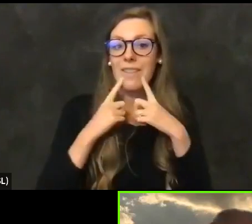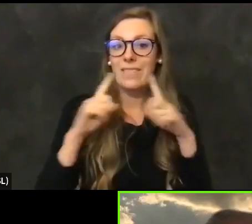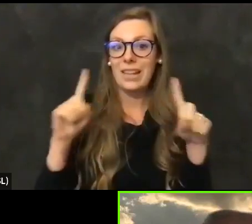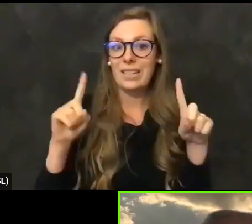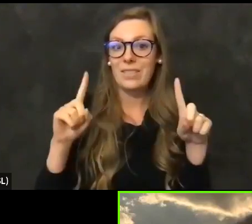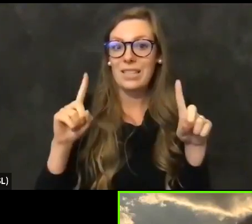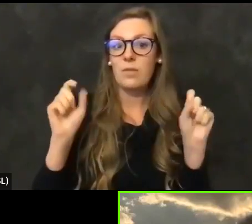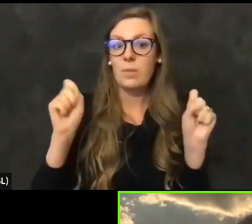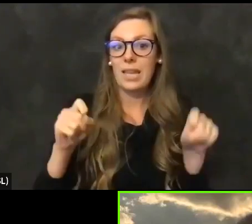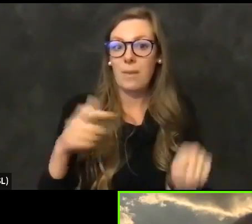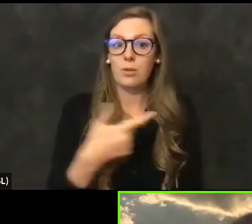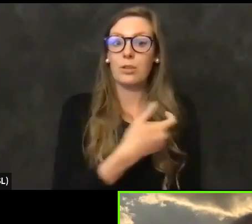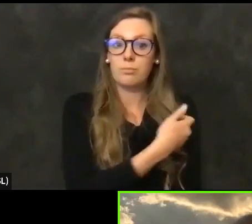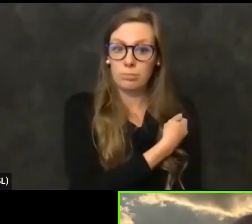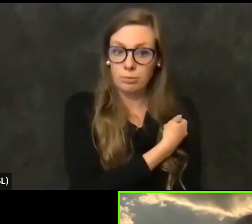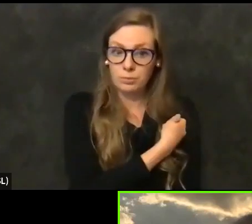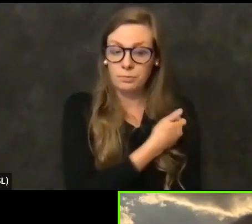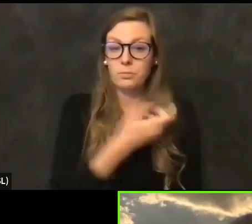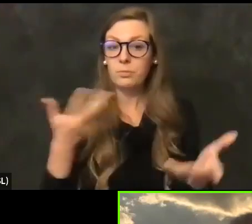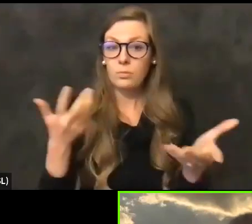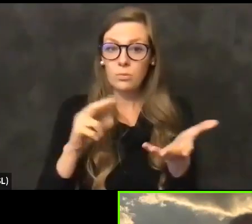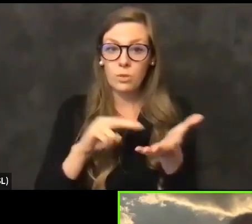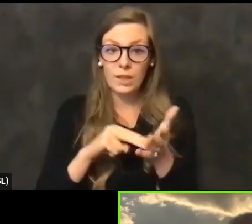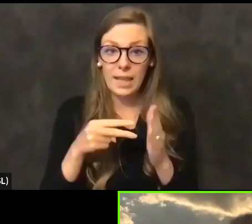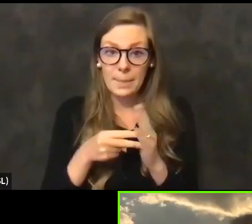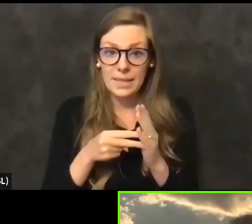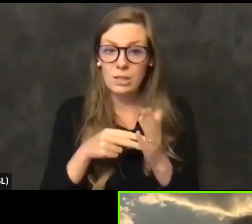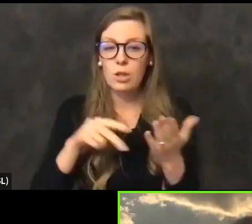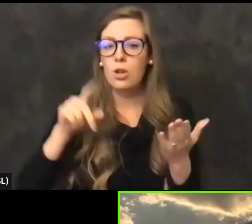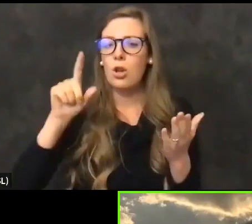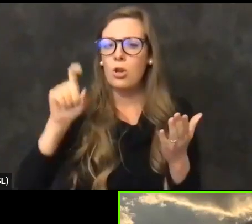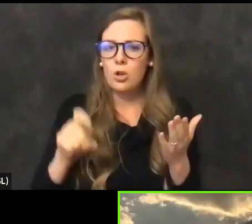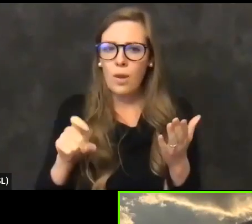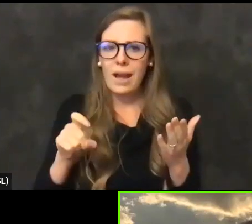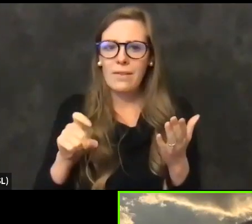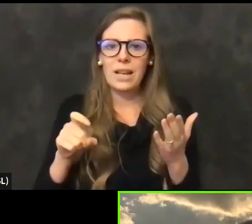And so what that means is that you have to have some kind of just in time data system